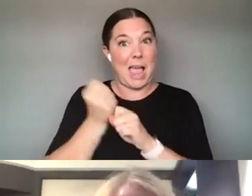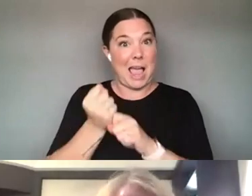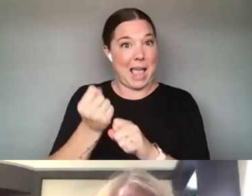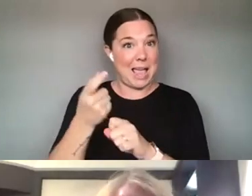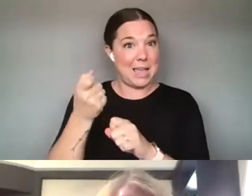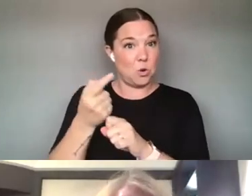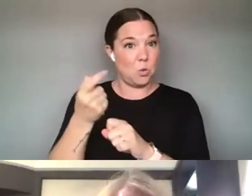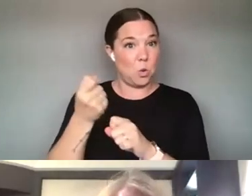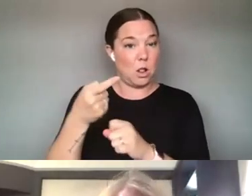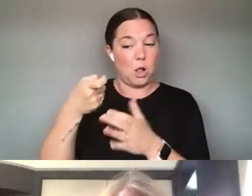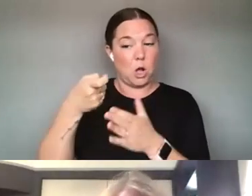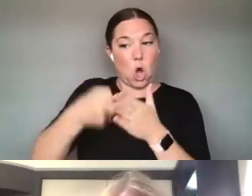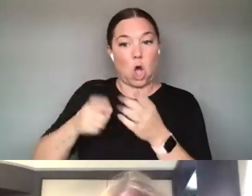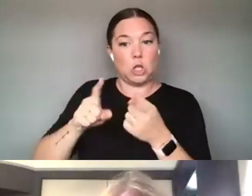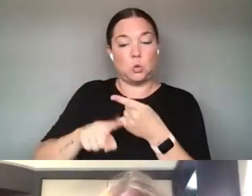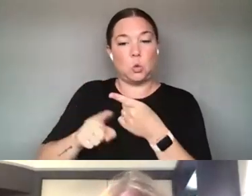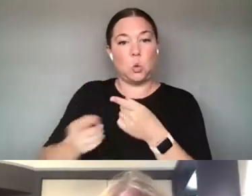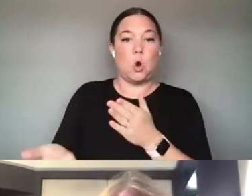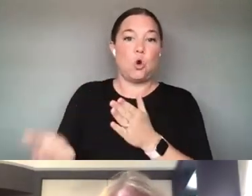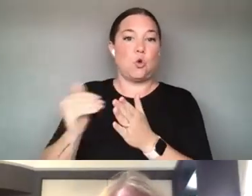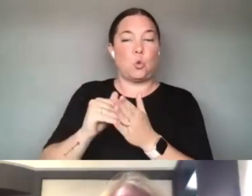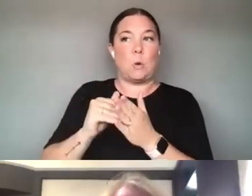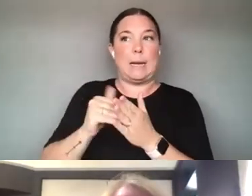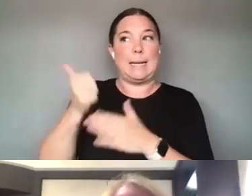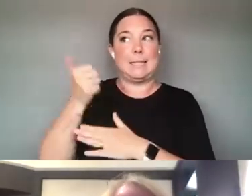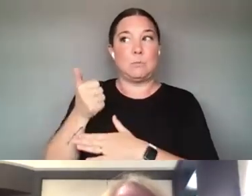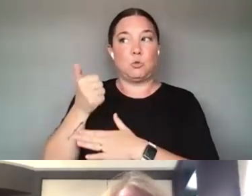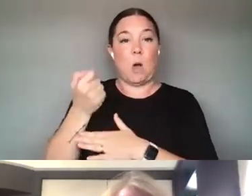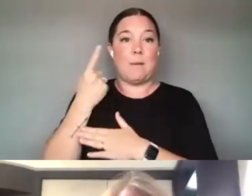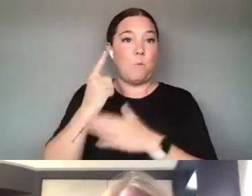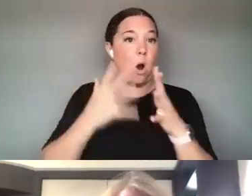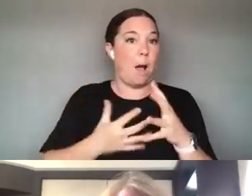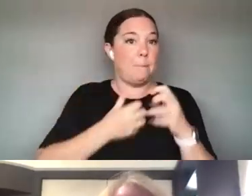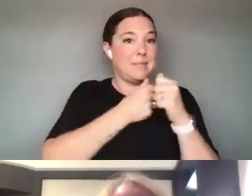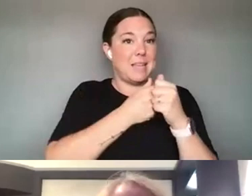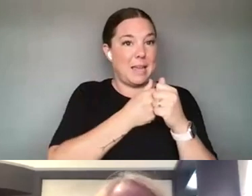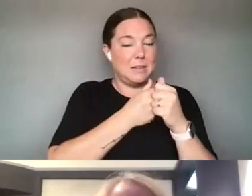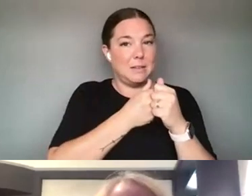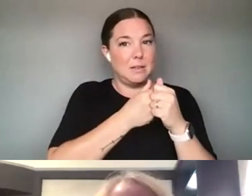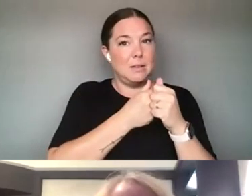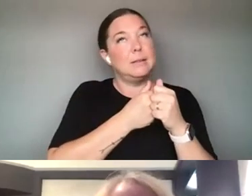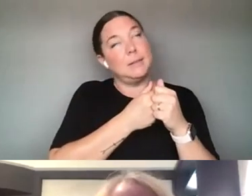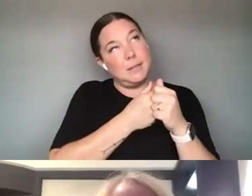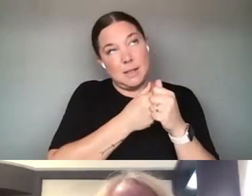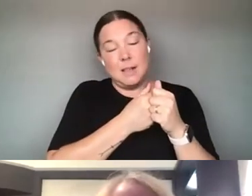RESUBSCRIBE TO AN UPDATE. THESE ARE NEW WAYS, NEW LEVELS OF FUNDING THAT I THINK WILL REQUIRE